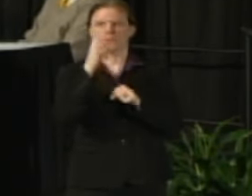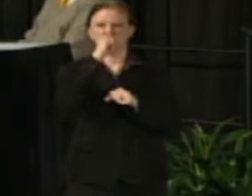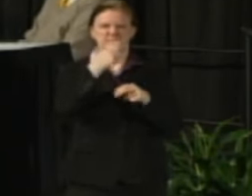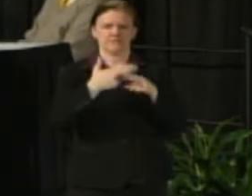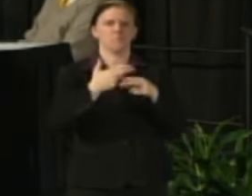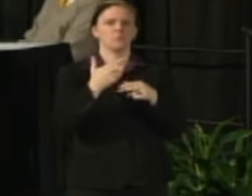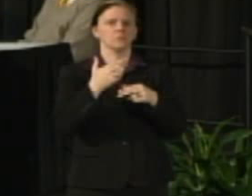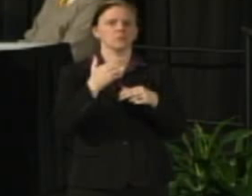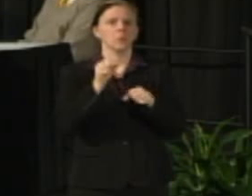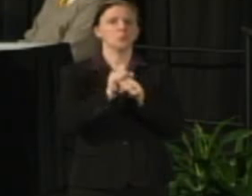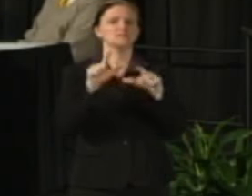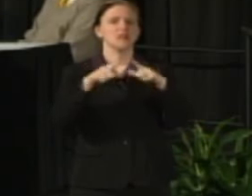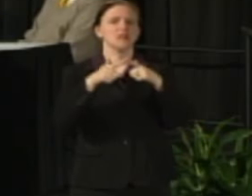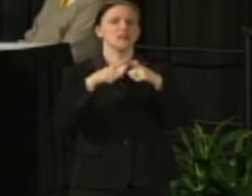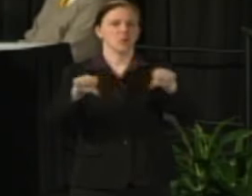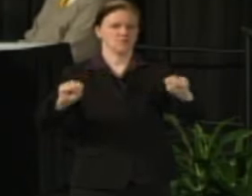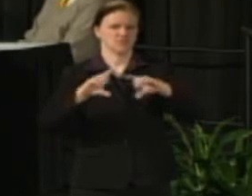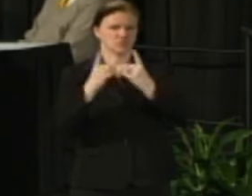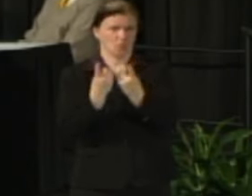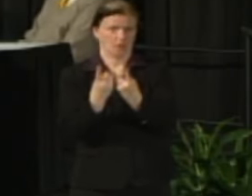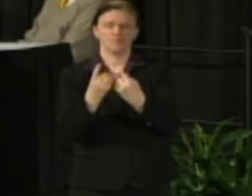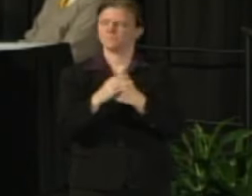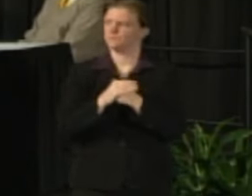First of all, I was very heartened and appreciated--